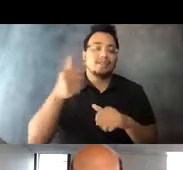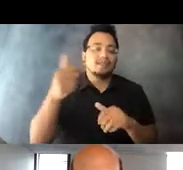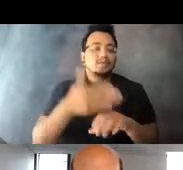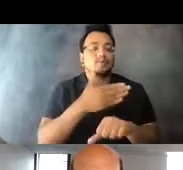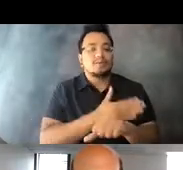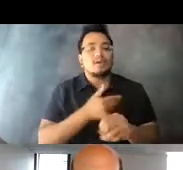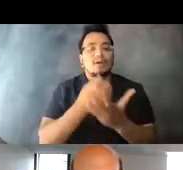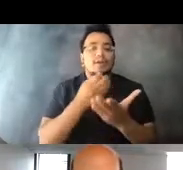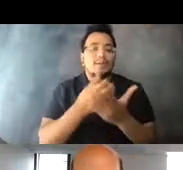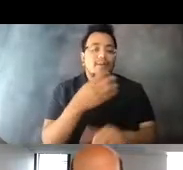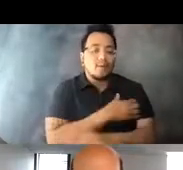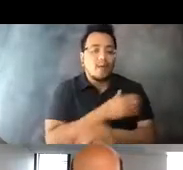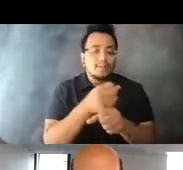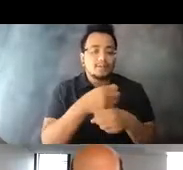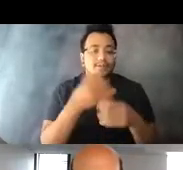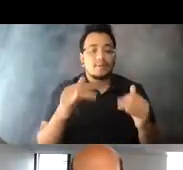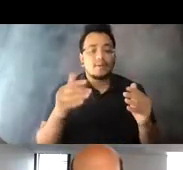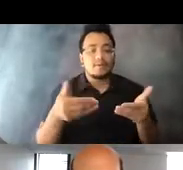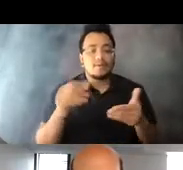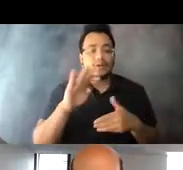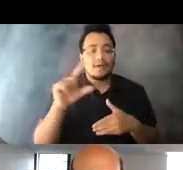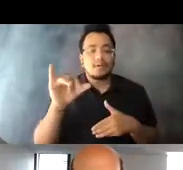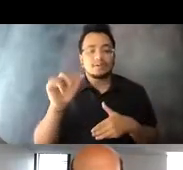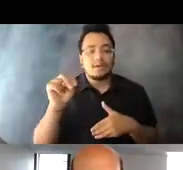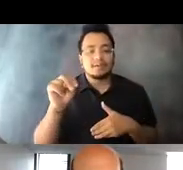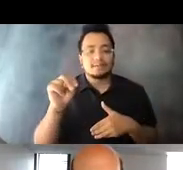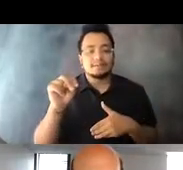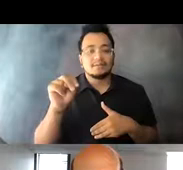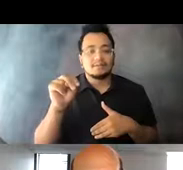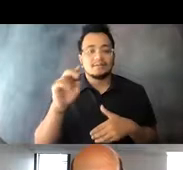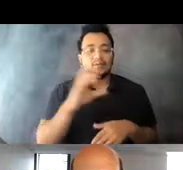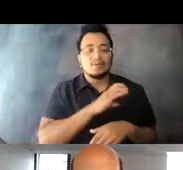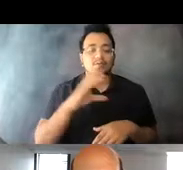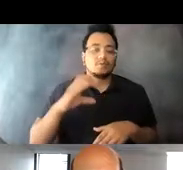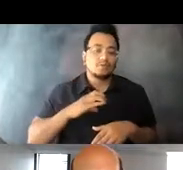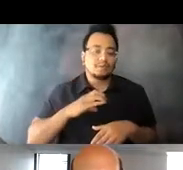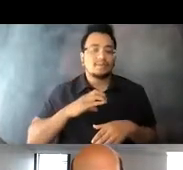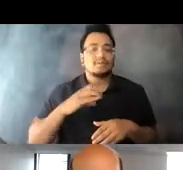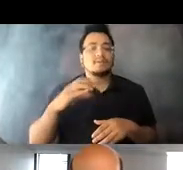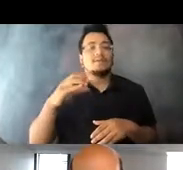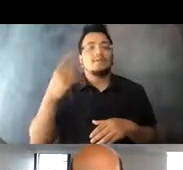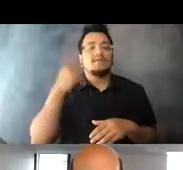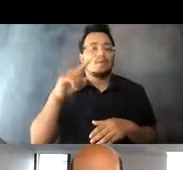15:05:49 would like to welcome carol Tyson, currently serving as category for citizens with disabilities vice chair, and transportation task